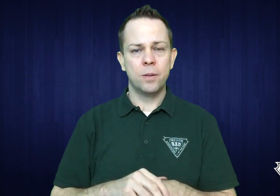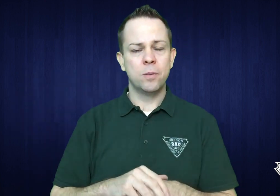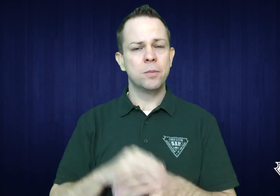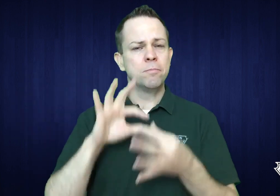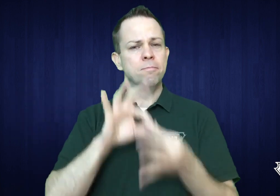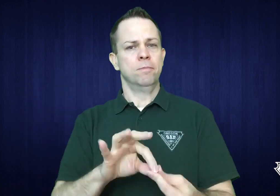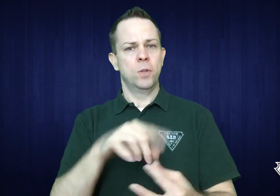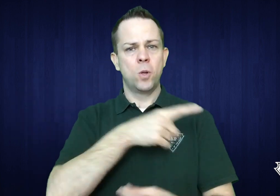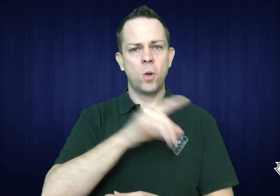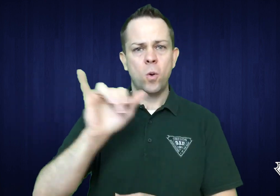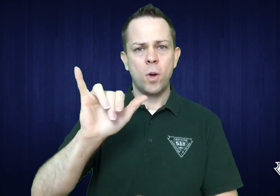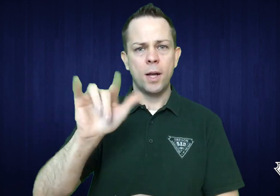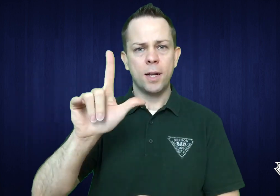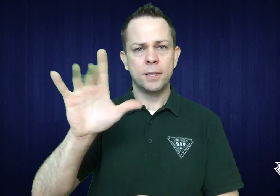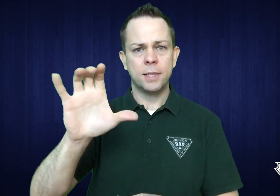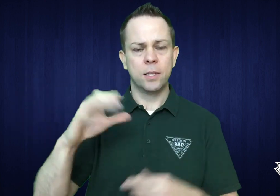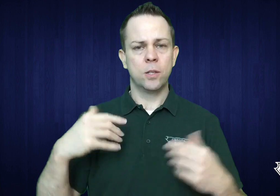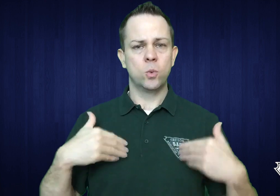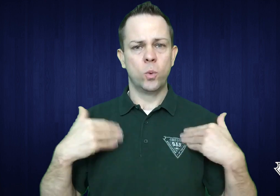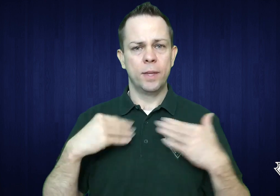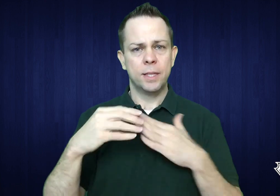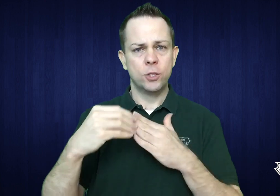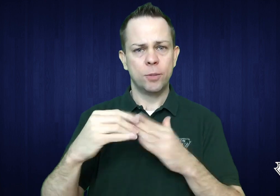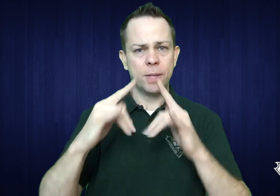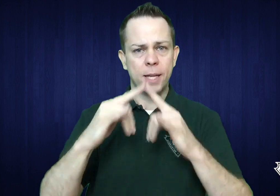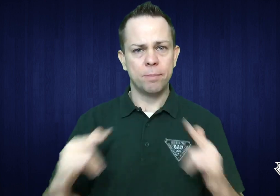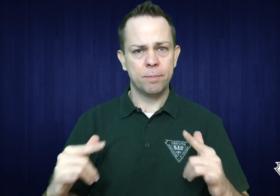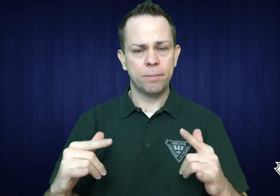in conjunction with Youth Leadership Camp